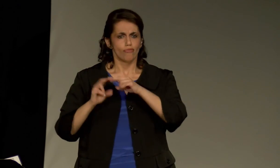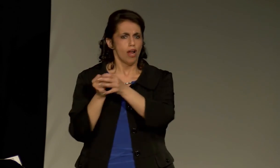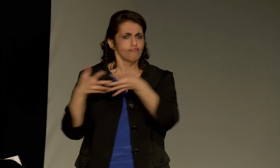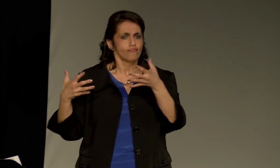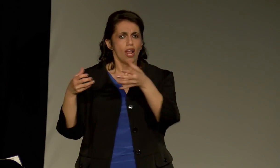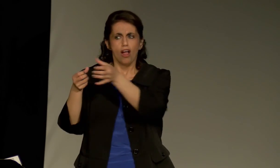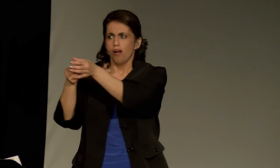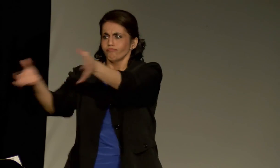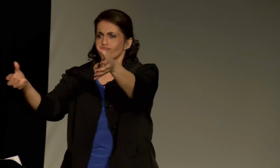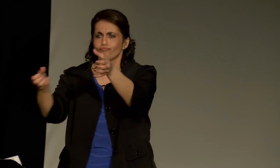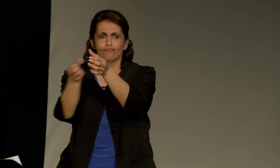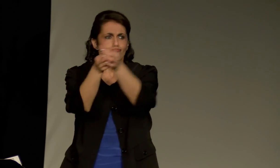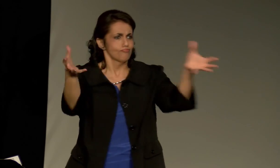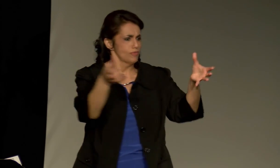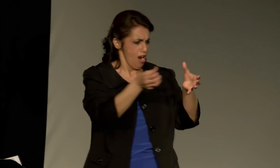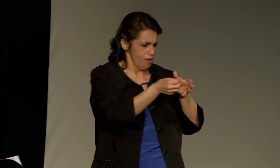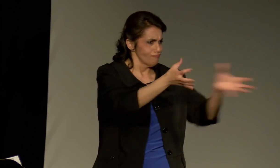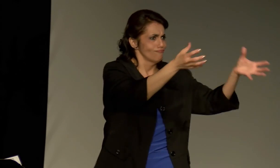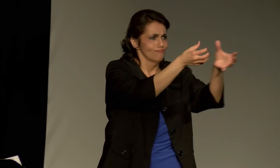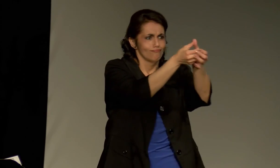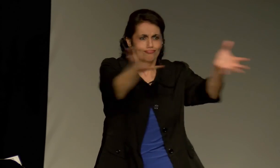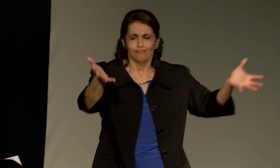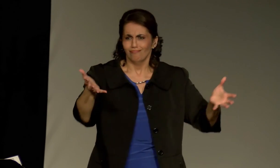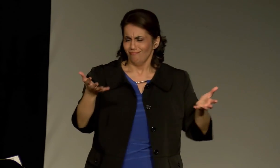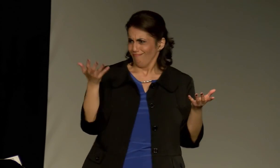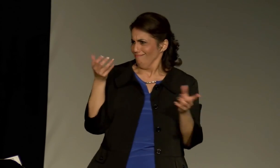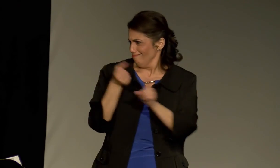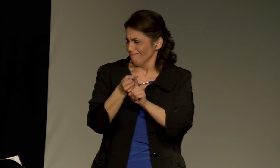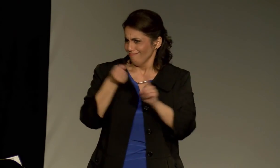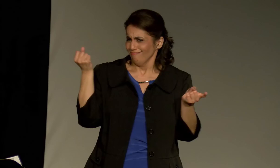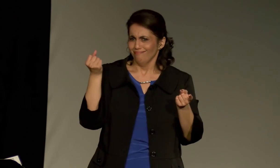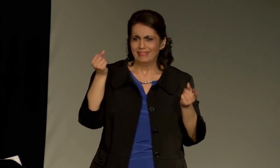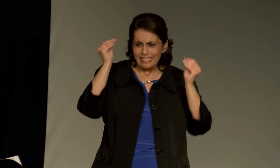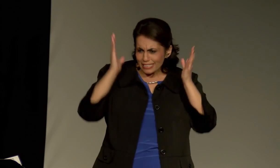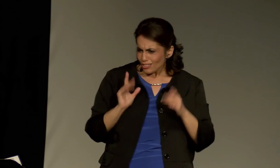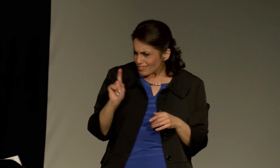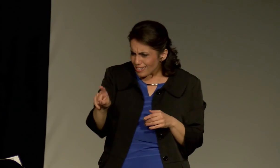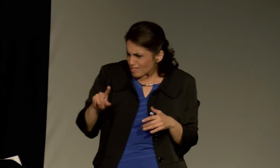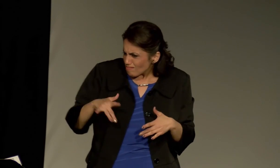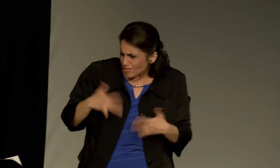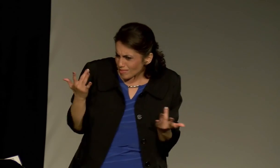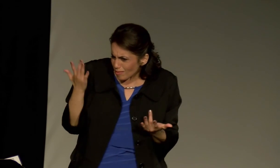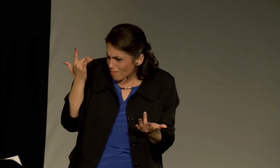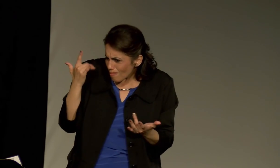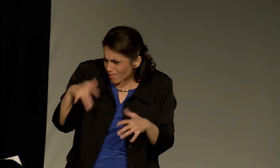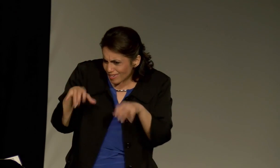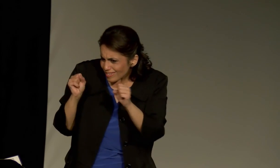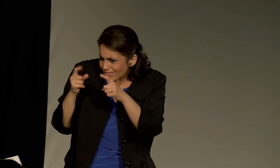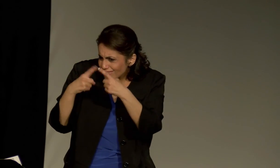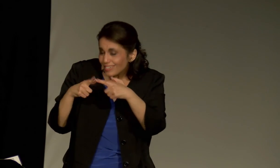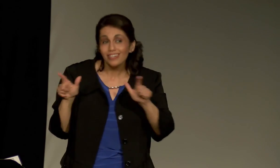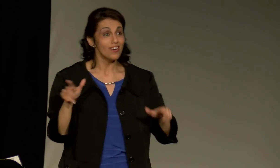ASO classes around the United States exploded with students signing up, and teachers asking,